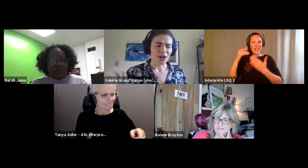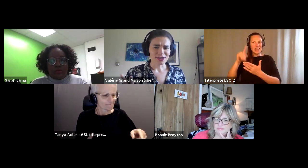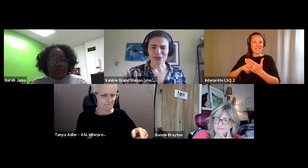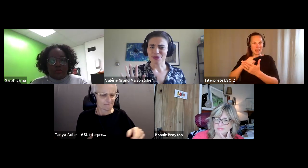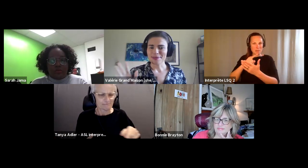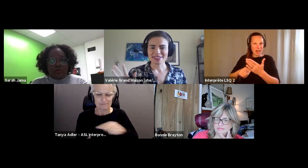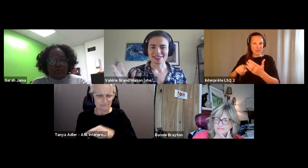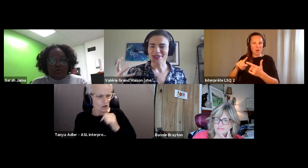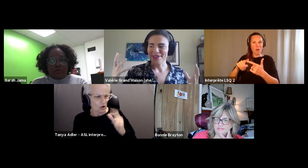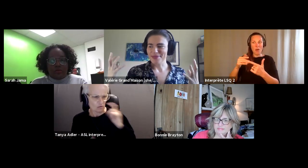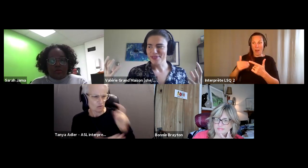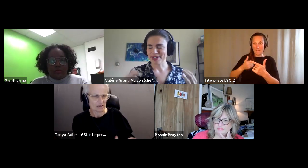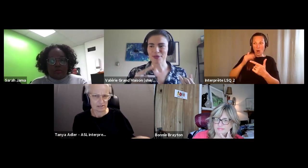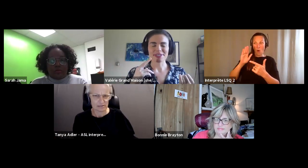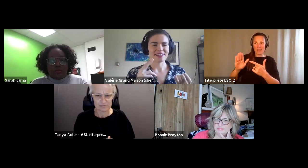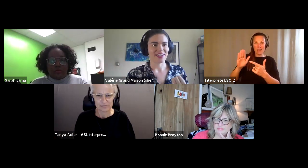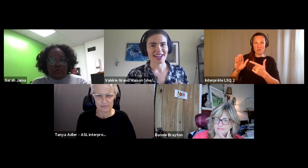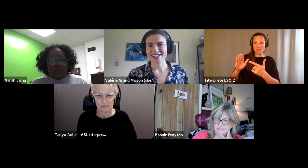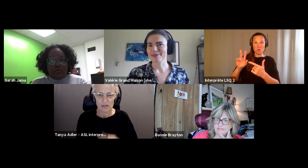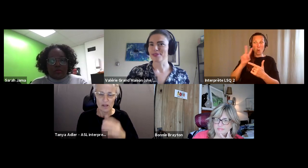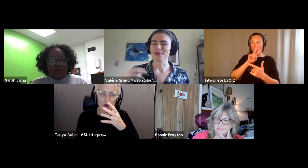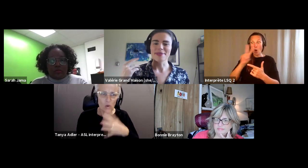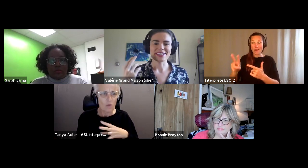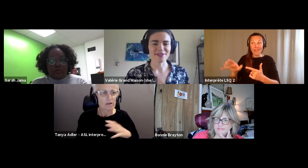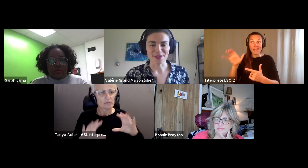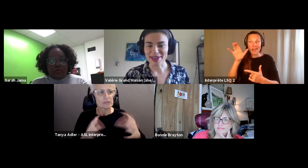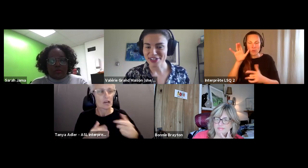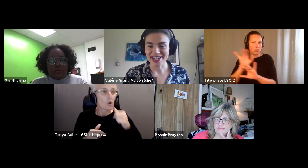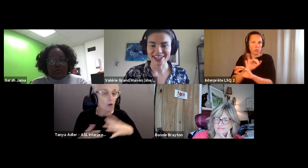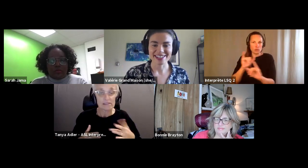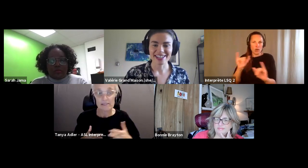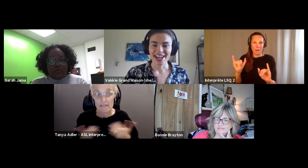Valérie Grand’Maison (she/elle): But also women's movement women's events women's information.